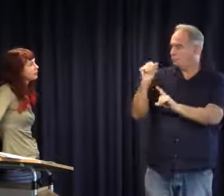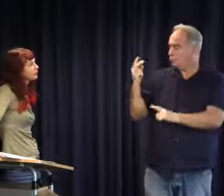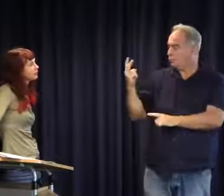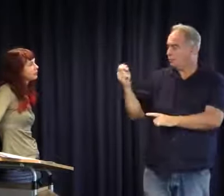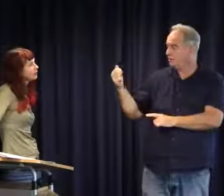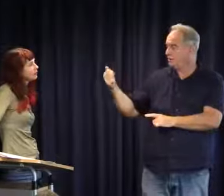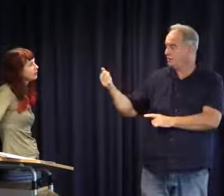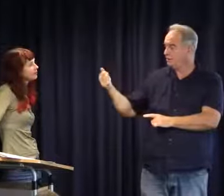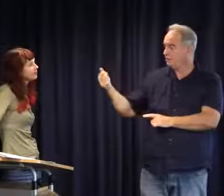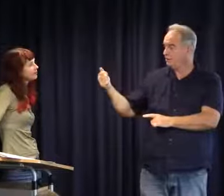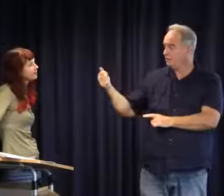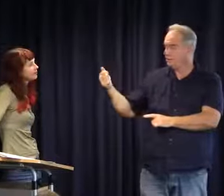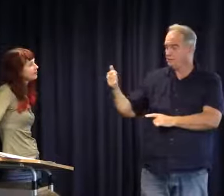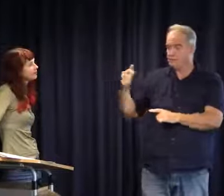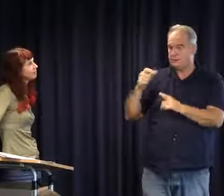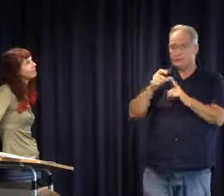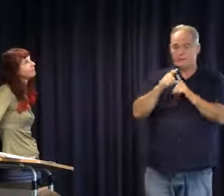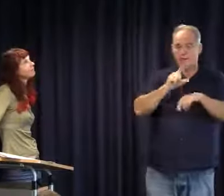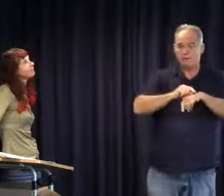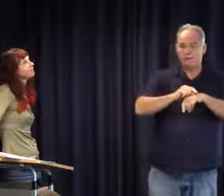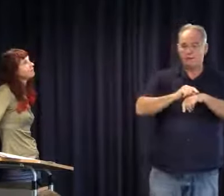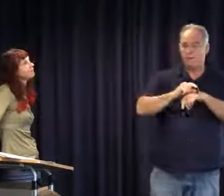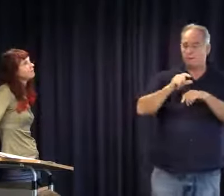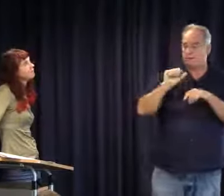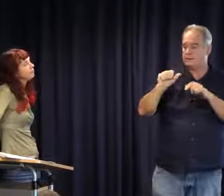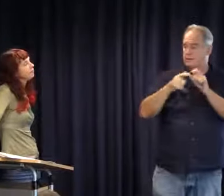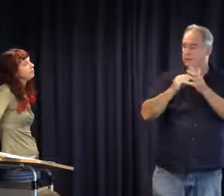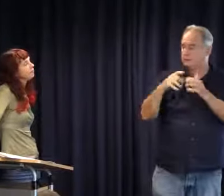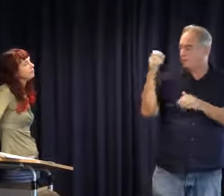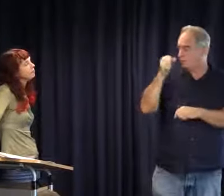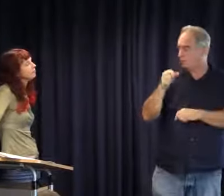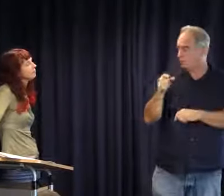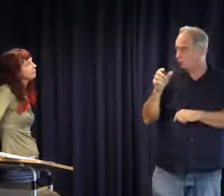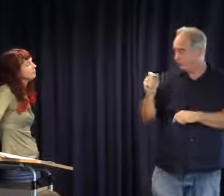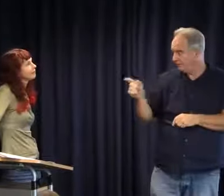as this because you might recall the last one we had was back in 2006 and Dylan was